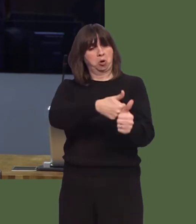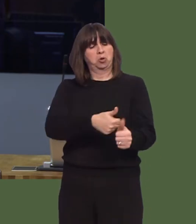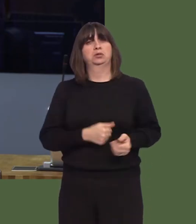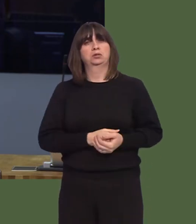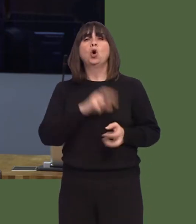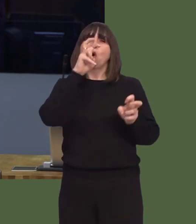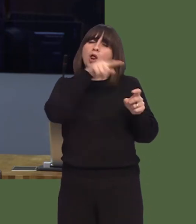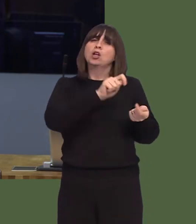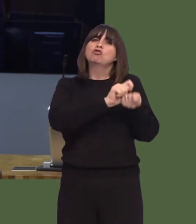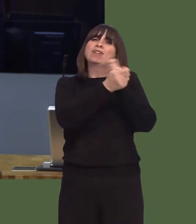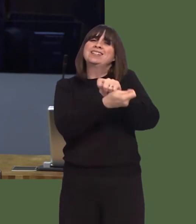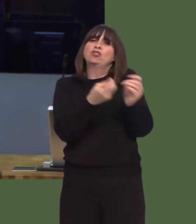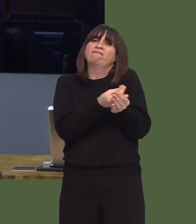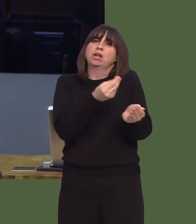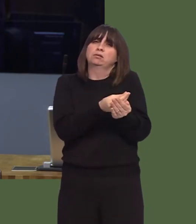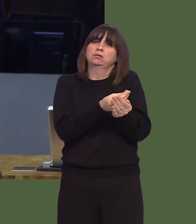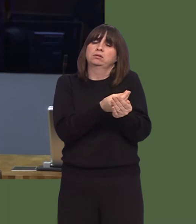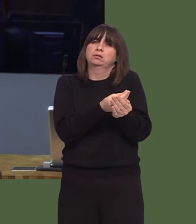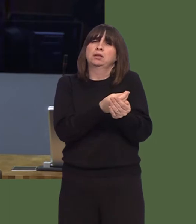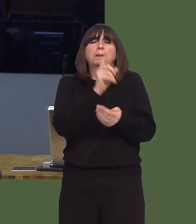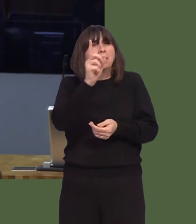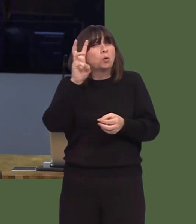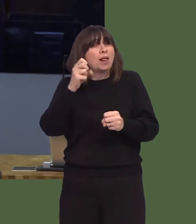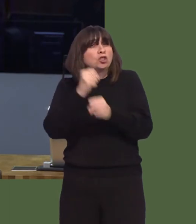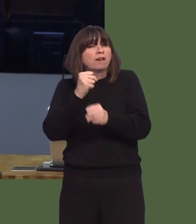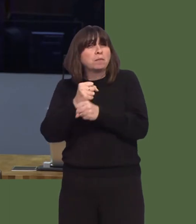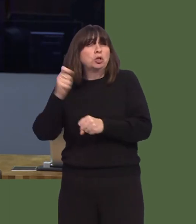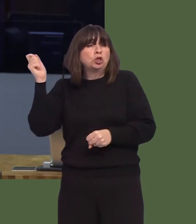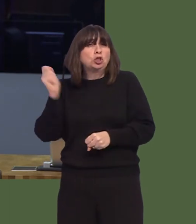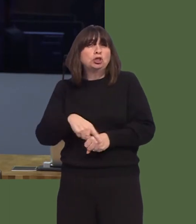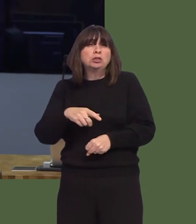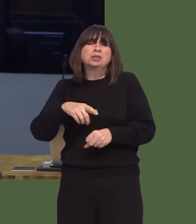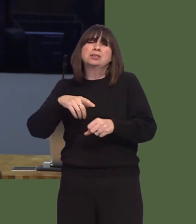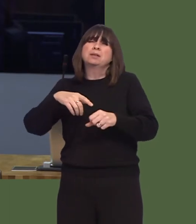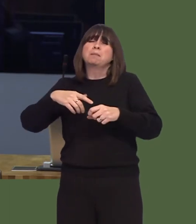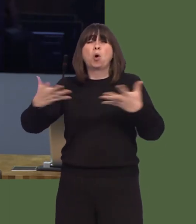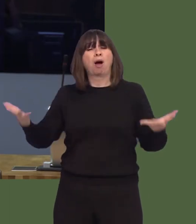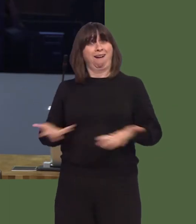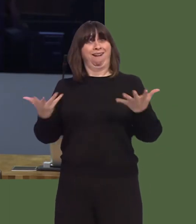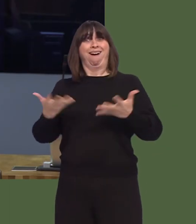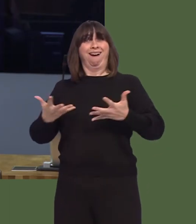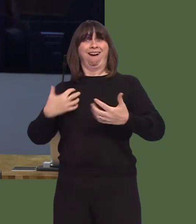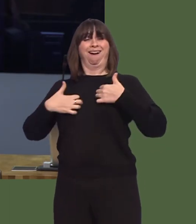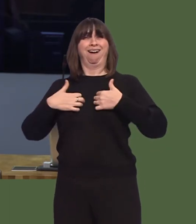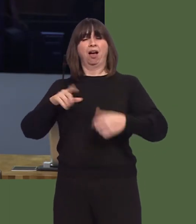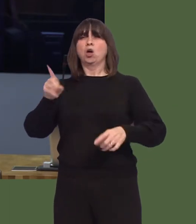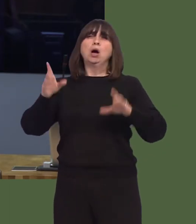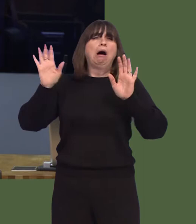with me that that would be far more effective if the Welsh Government weren't so relentlessly pessimistic about the opportunities presented by Brexit?